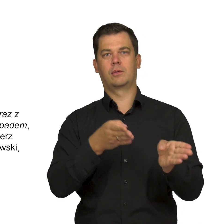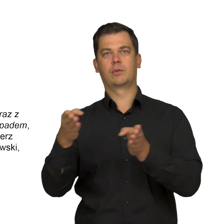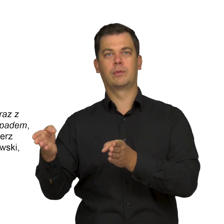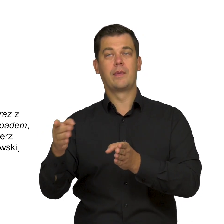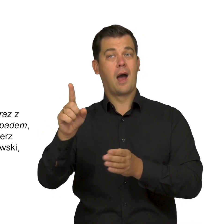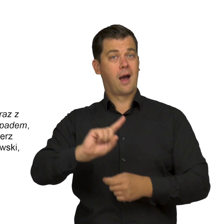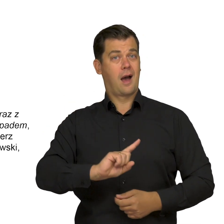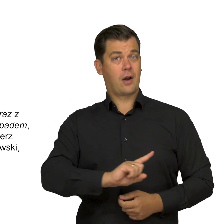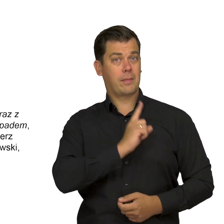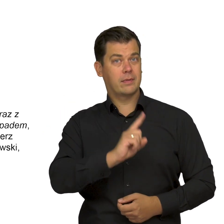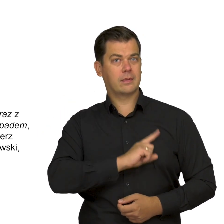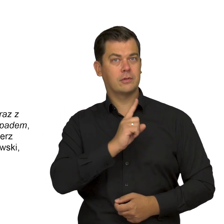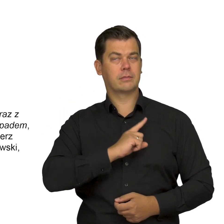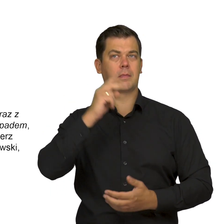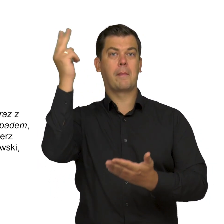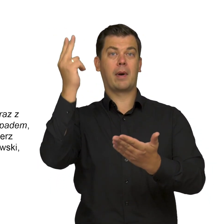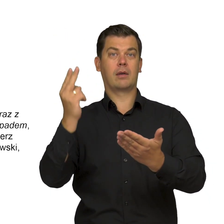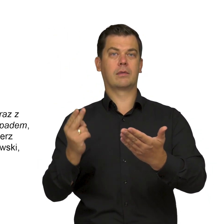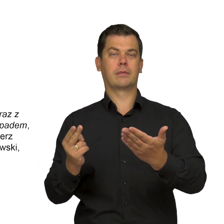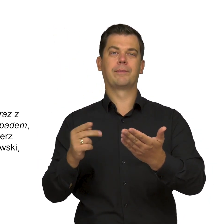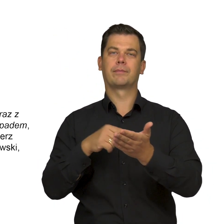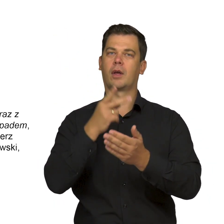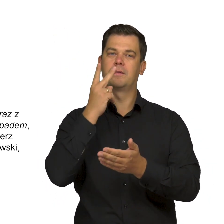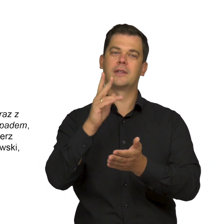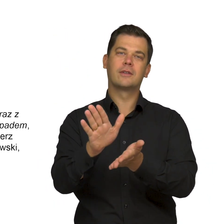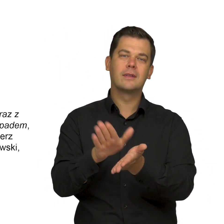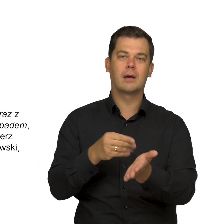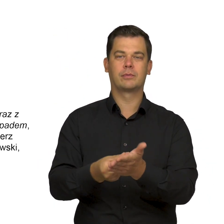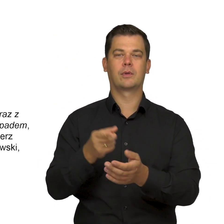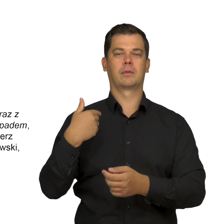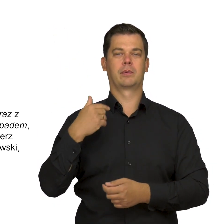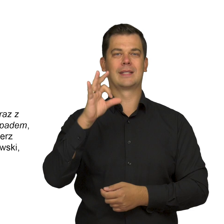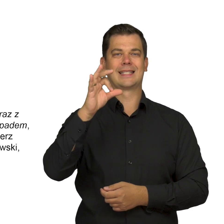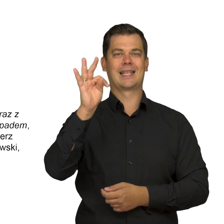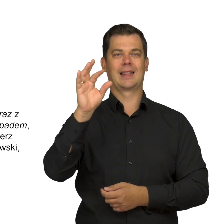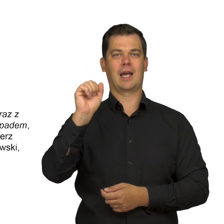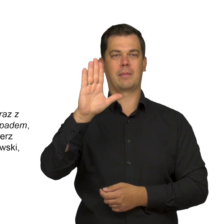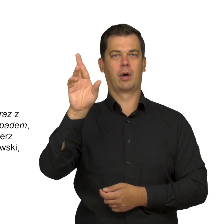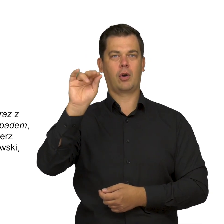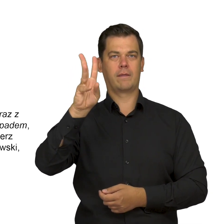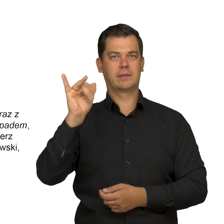The neo-Romantic interest in the North may be seen in the oeuvre of Kazimierz Stabrowski.